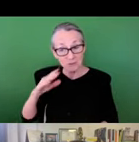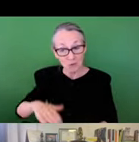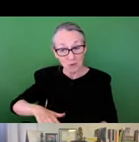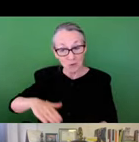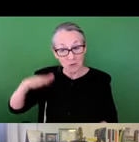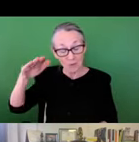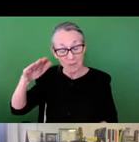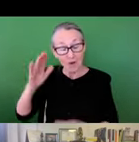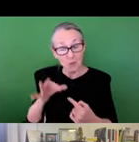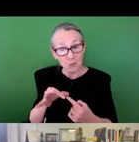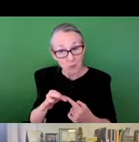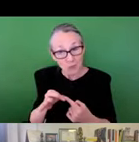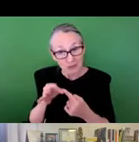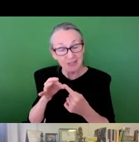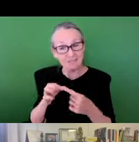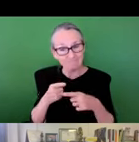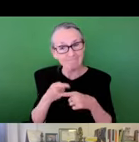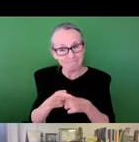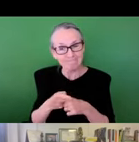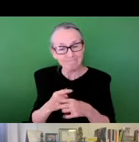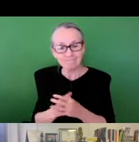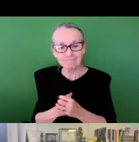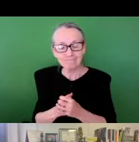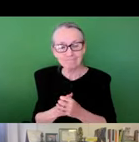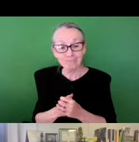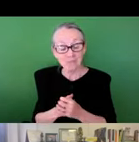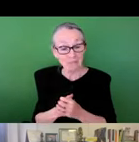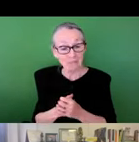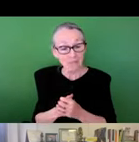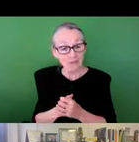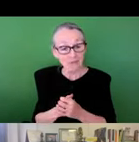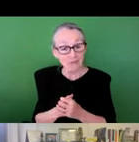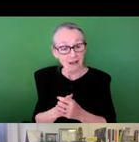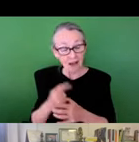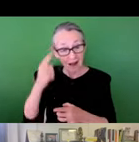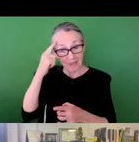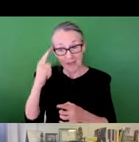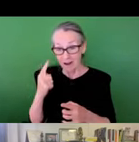However, my experience and perspective growing up and Dallas had a unique duality about it. On one and I